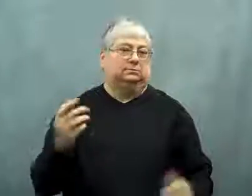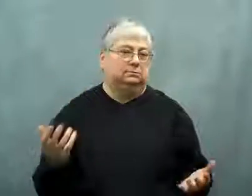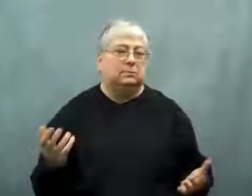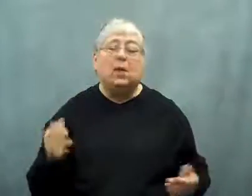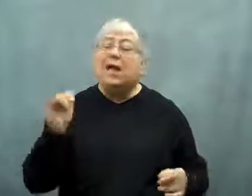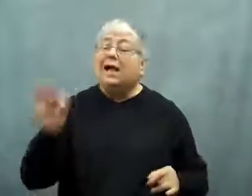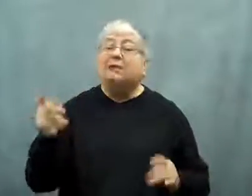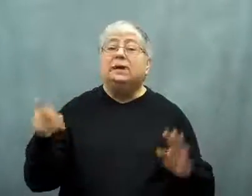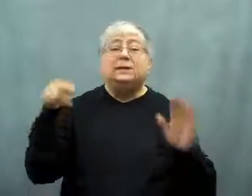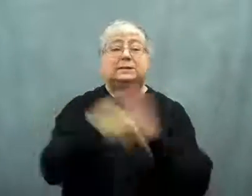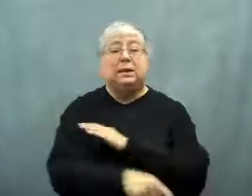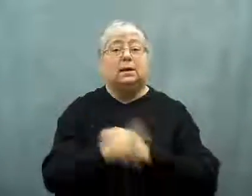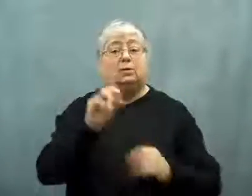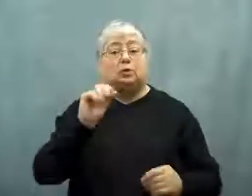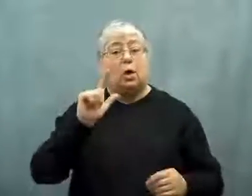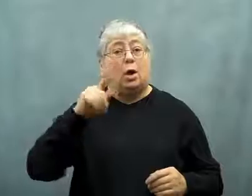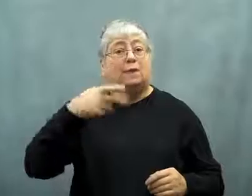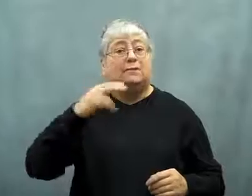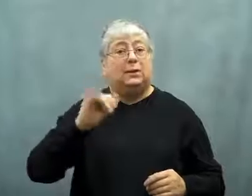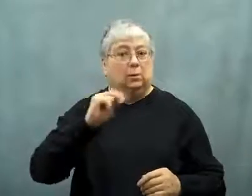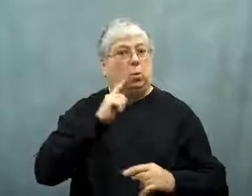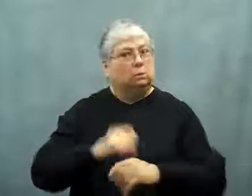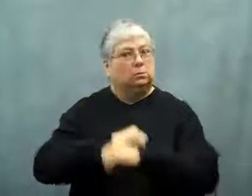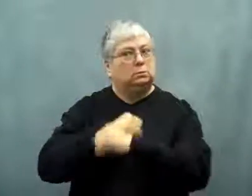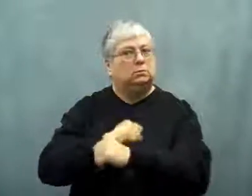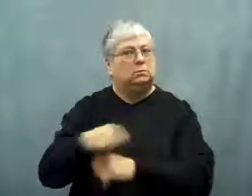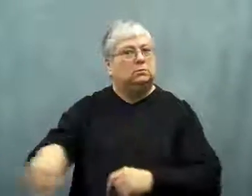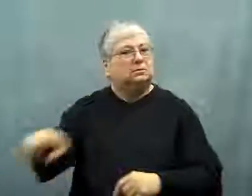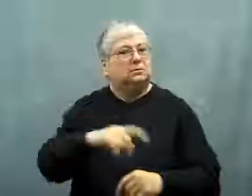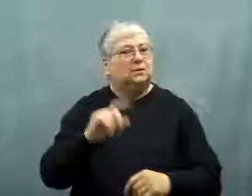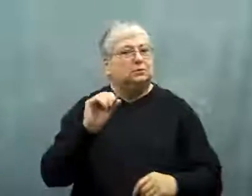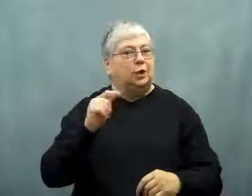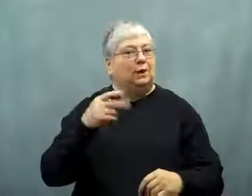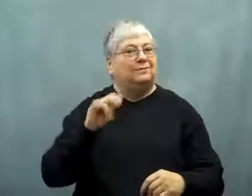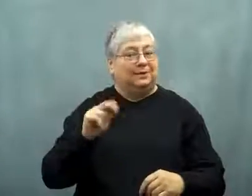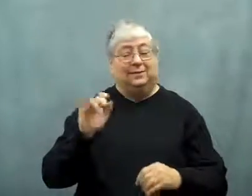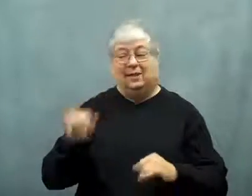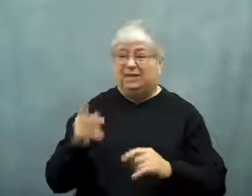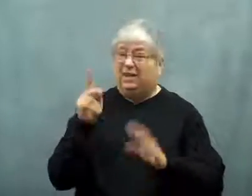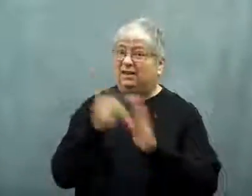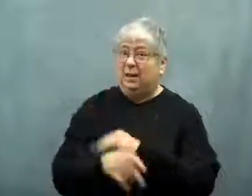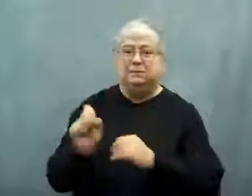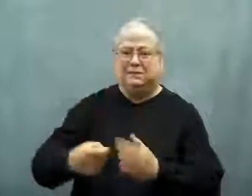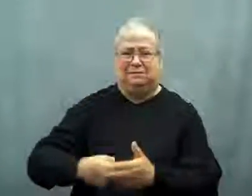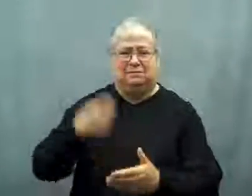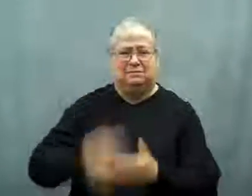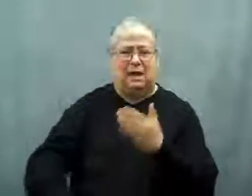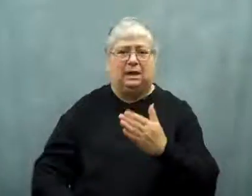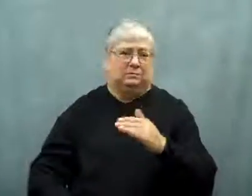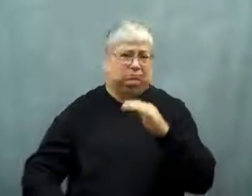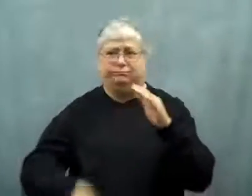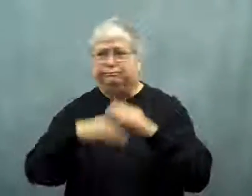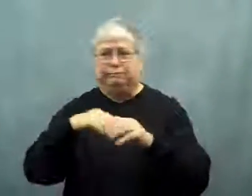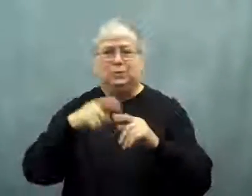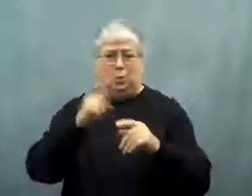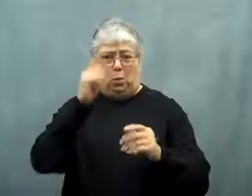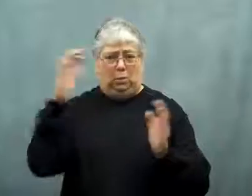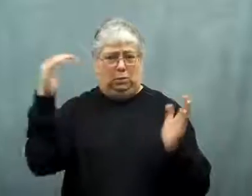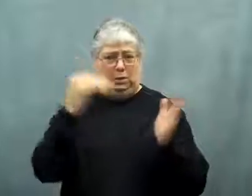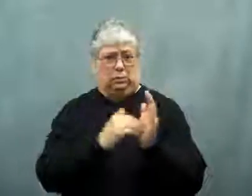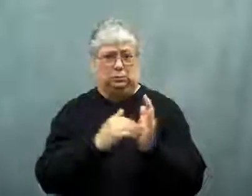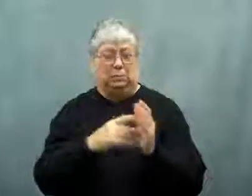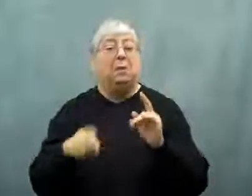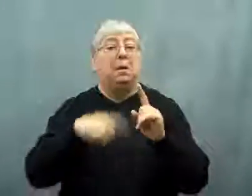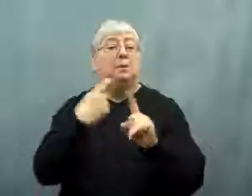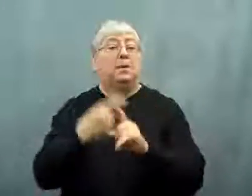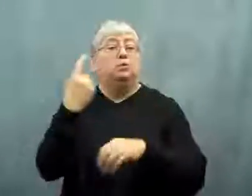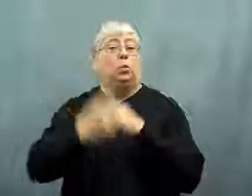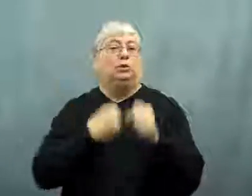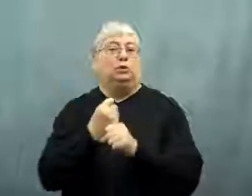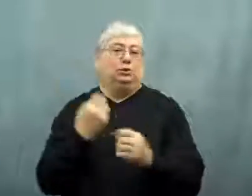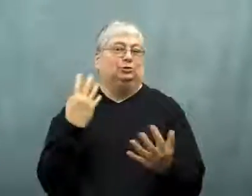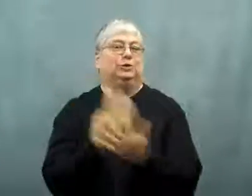provides that killing a dolphin, a protected species,